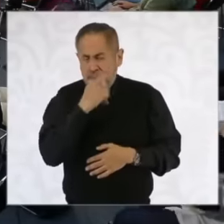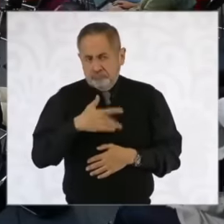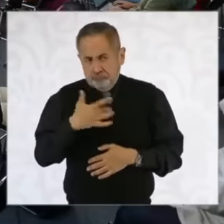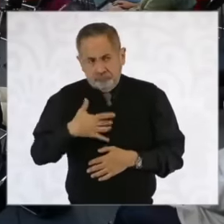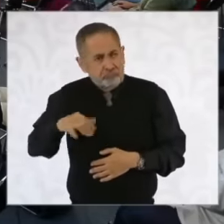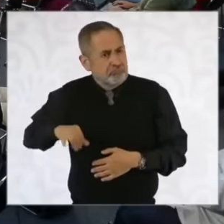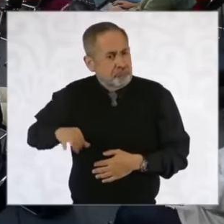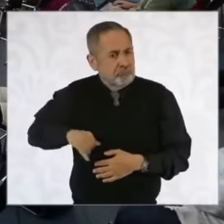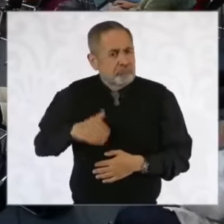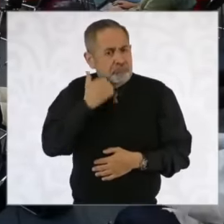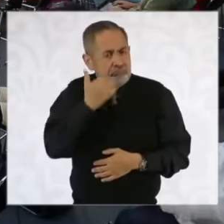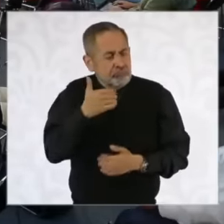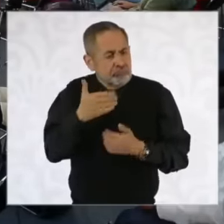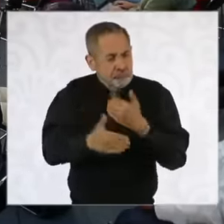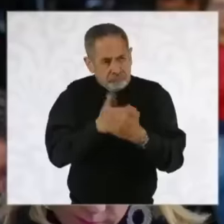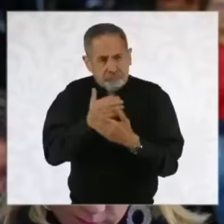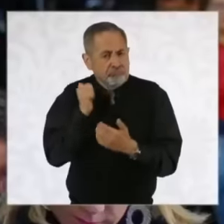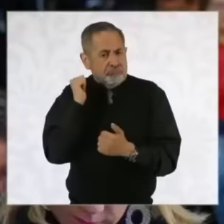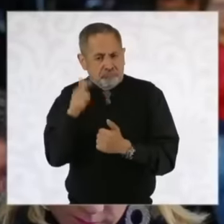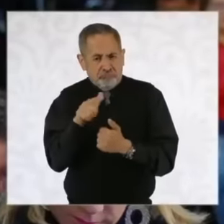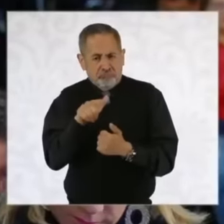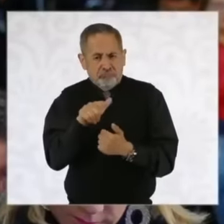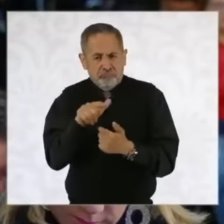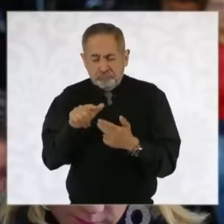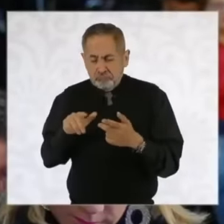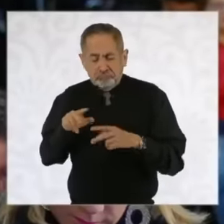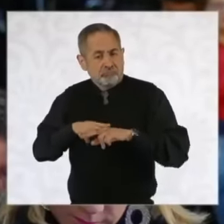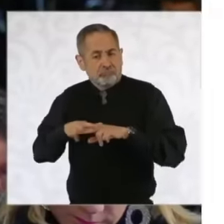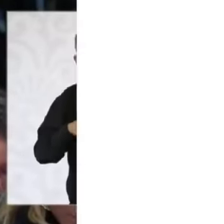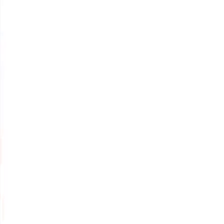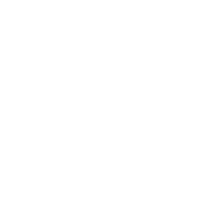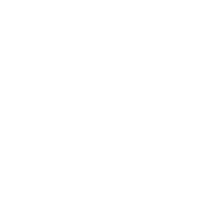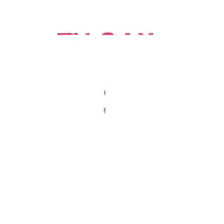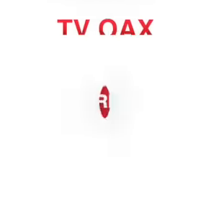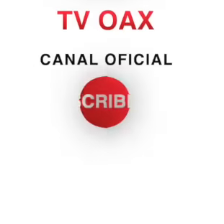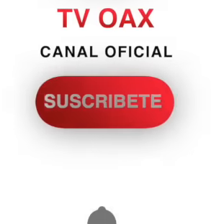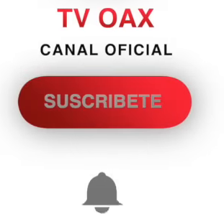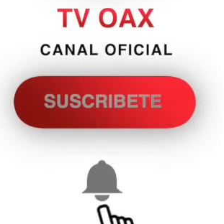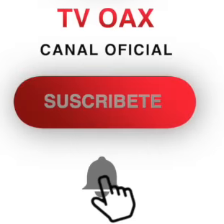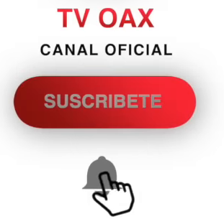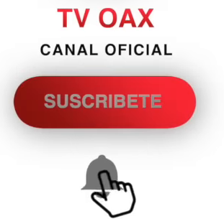promoting also the development of a rail connection to the cities of Arizona, Tucon and